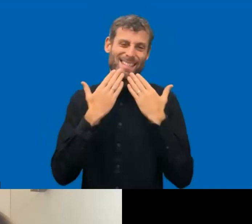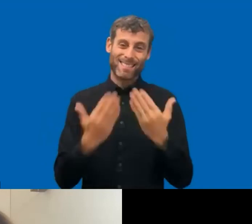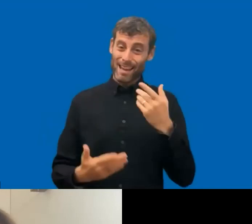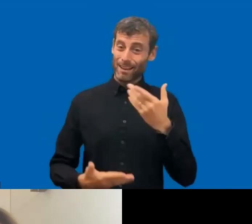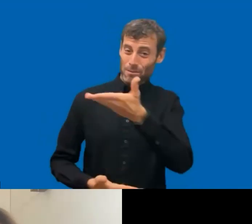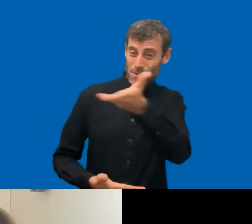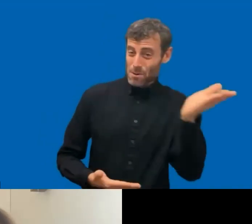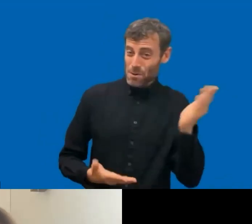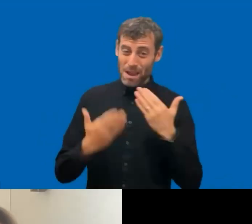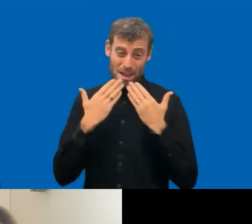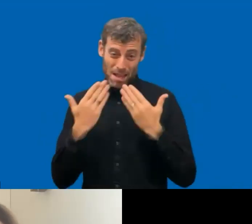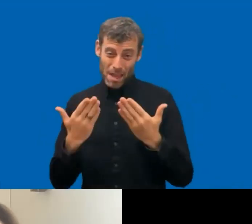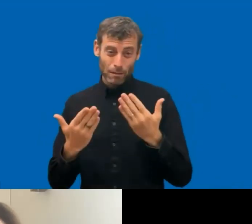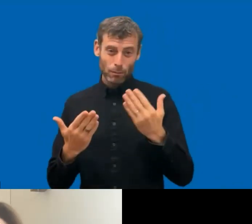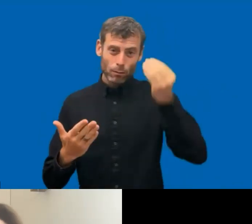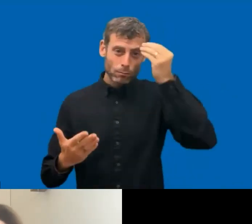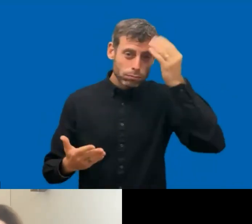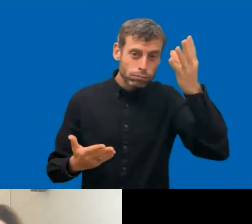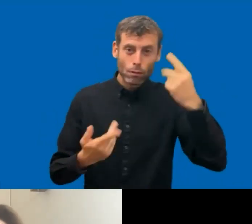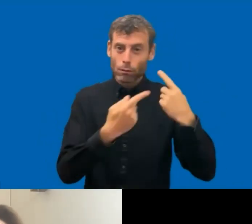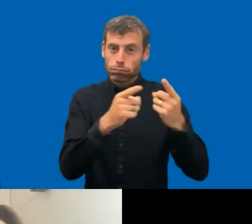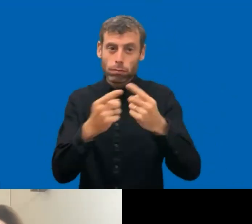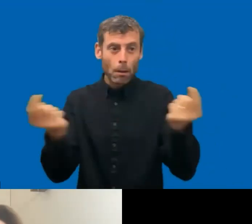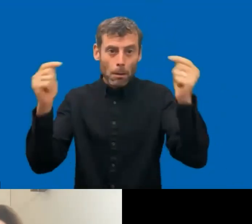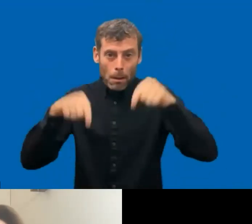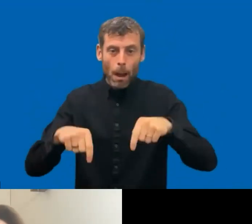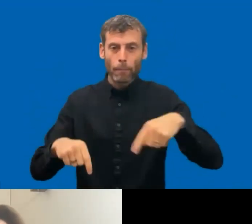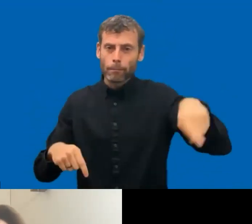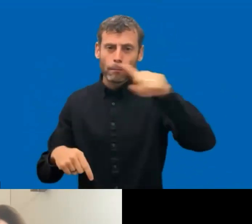helping us to improve digital accessibility for persons with disabilities.